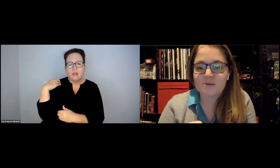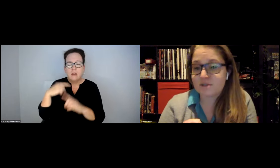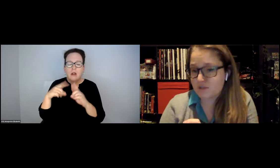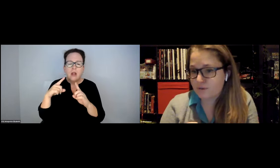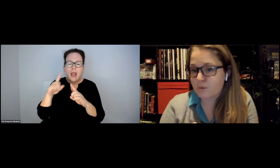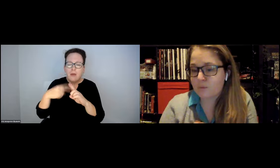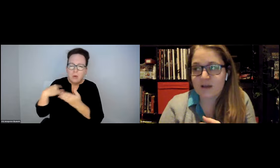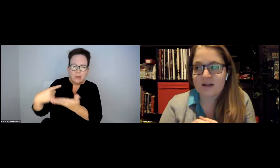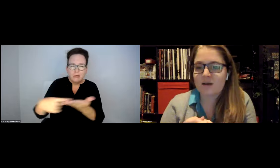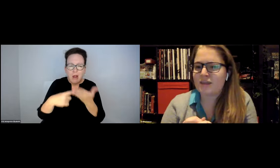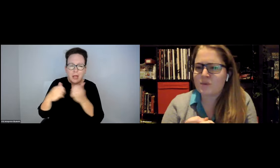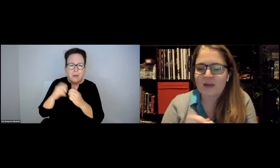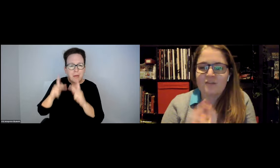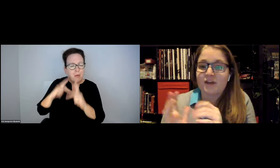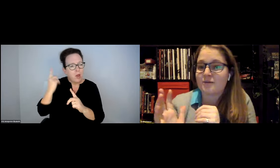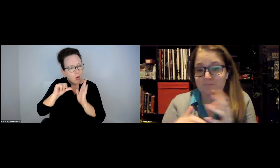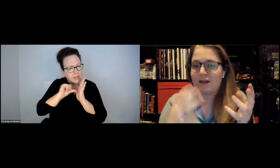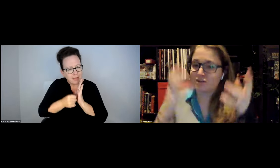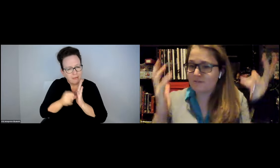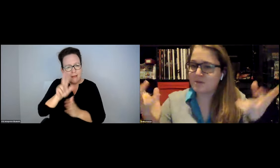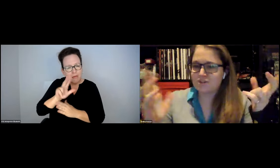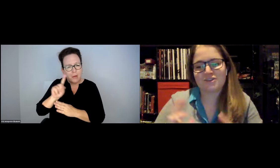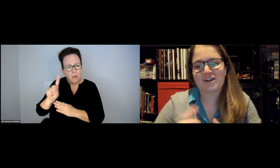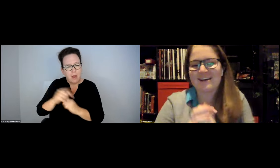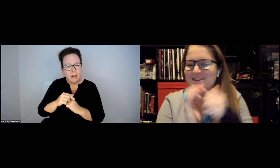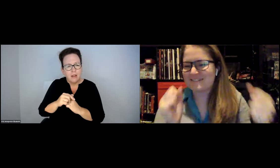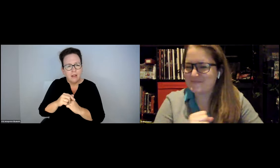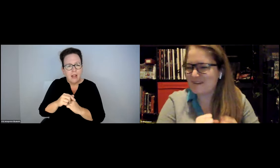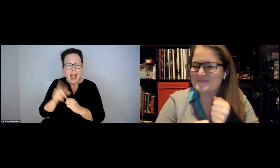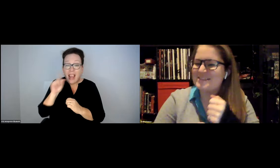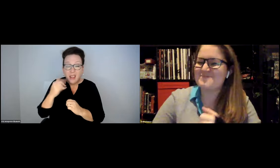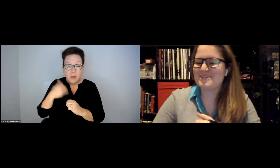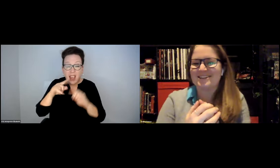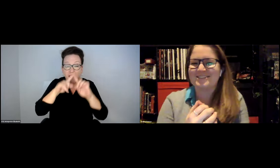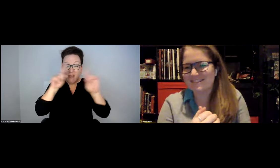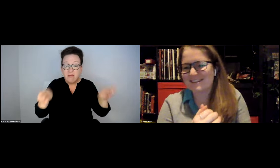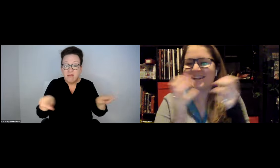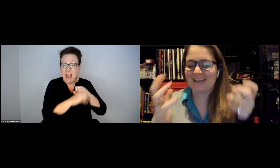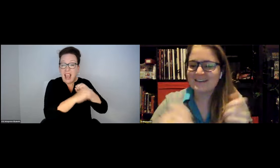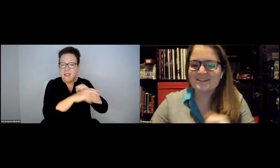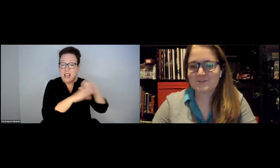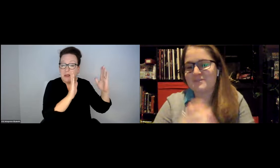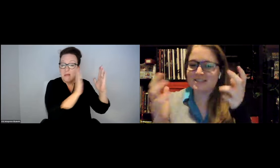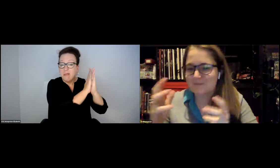INFORMATION OFFICER. WHEN WE TALK TO CONSTITUENTS, WE MENTION 311.